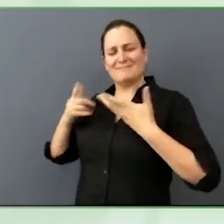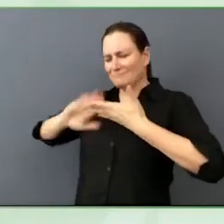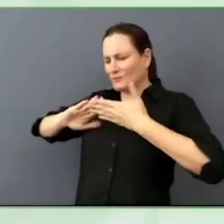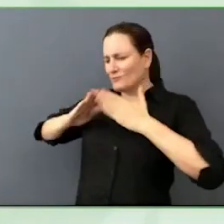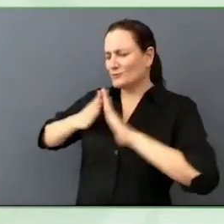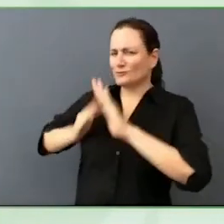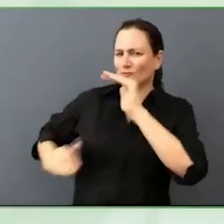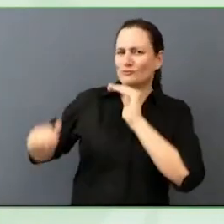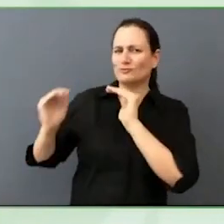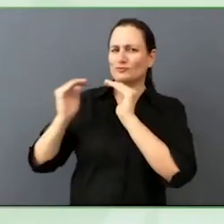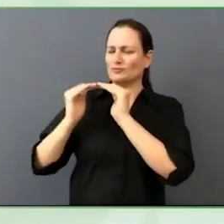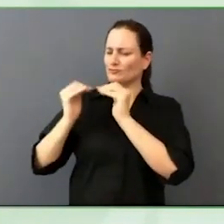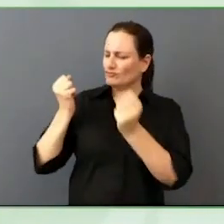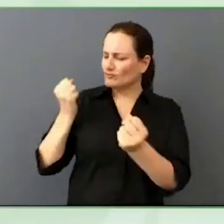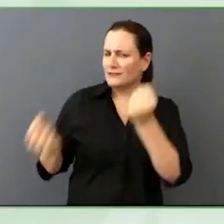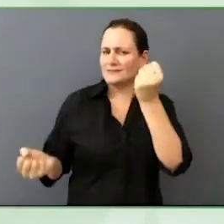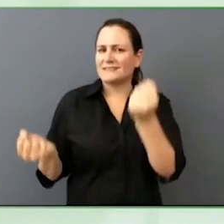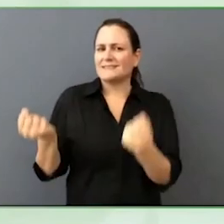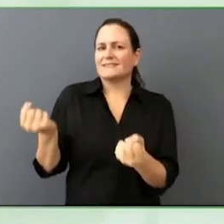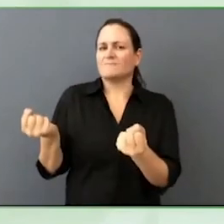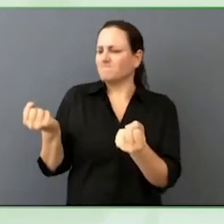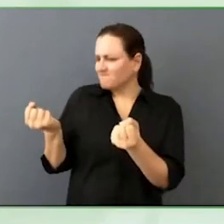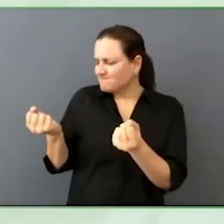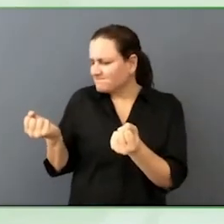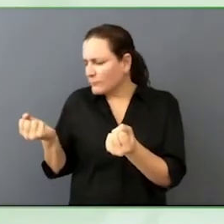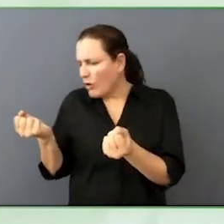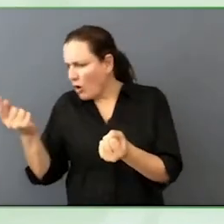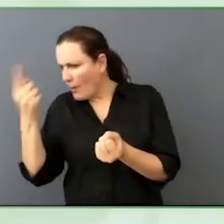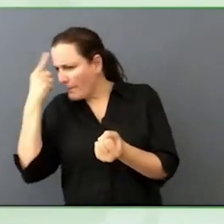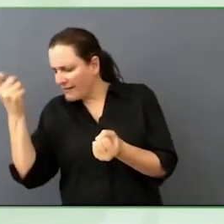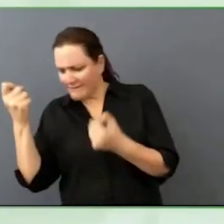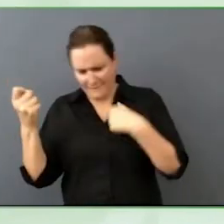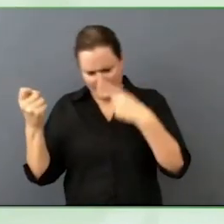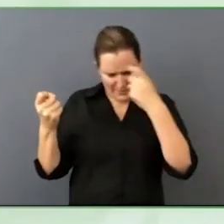Which really focus on how we move equity, not compliance forward.